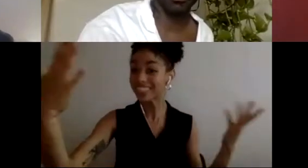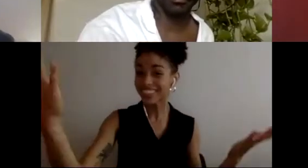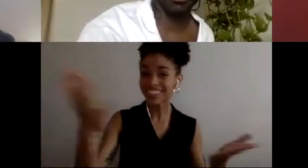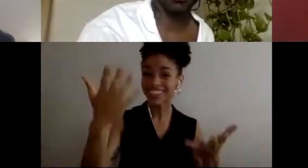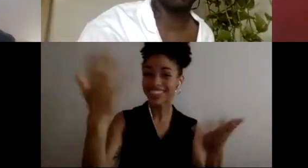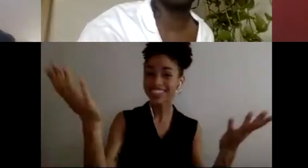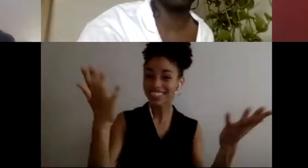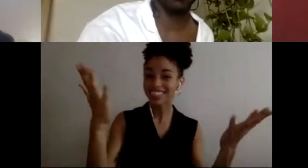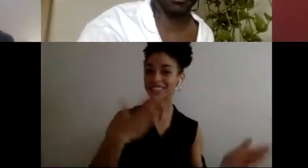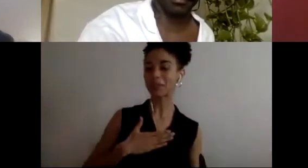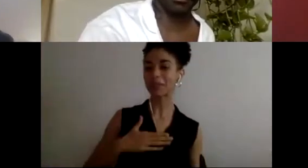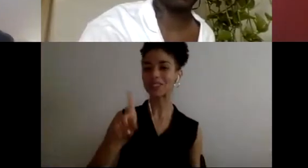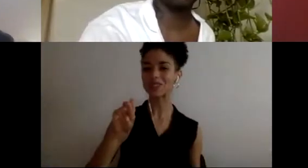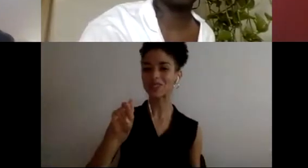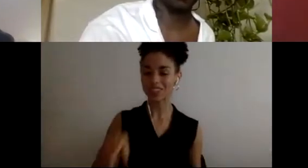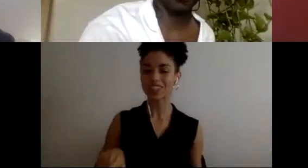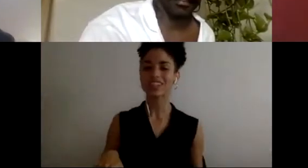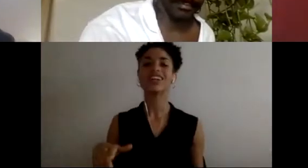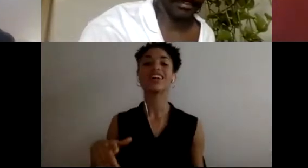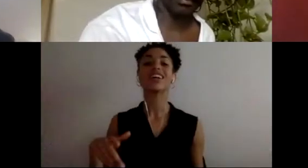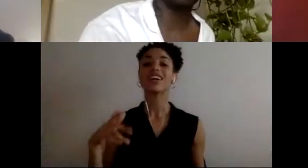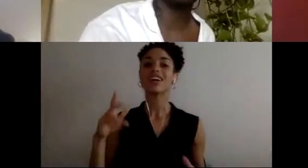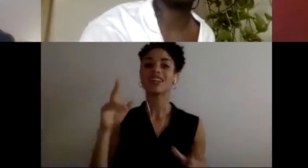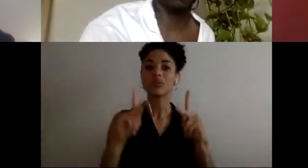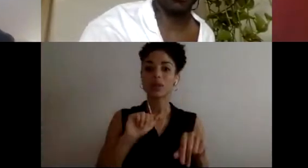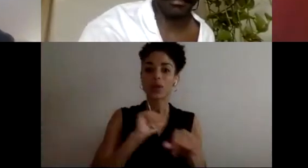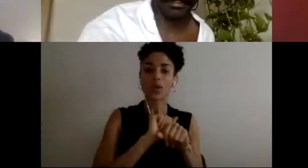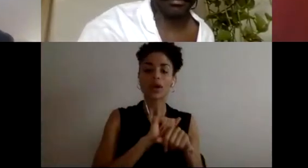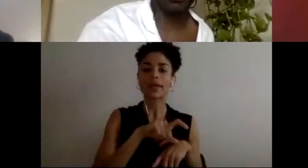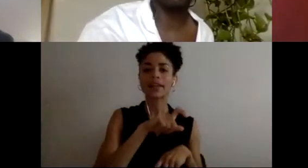do. Because we have pockets where people are working in Phoenix in